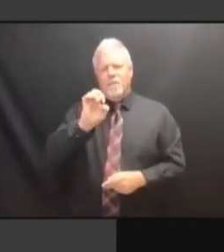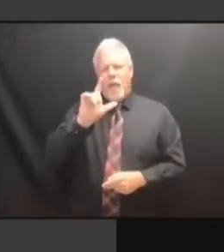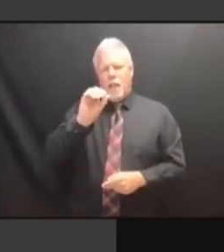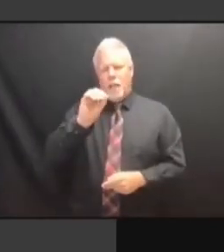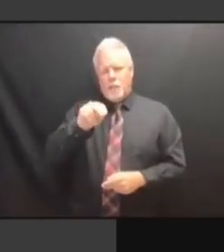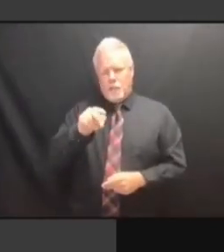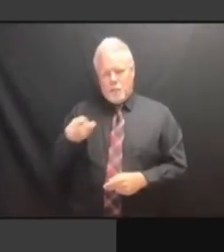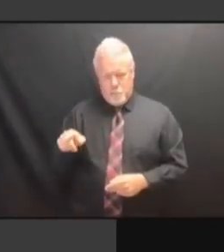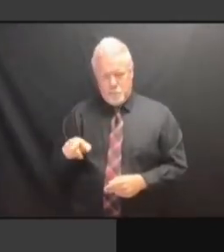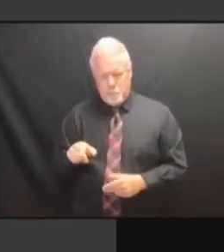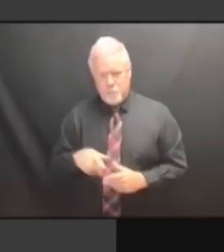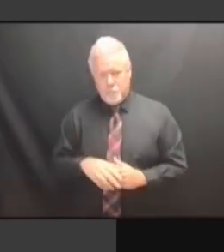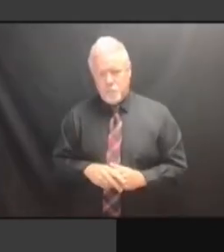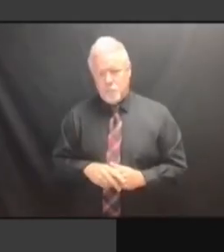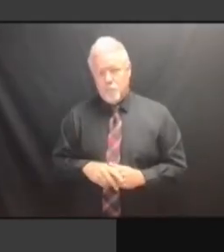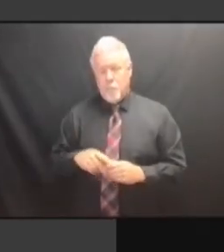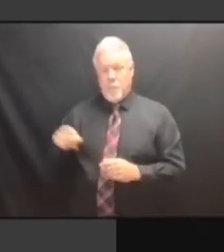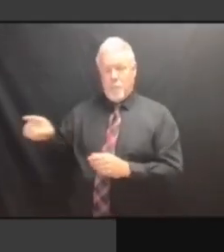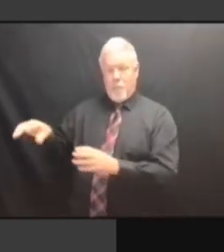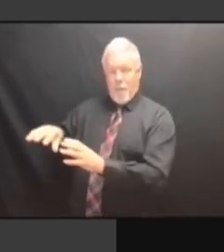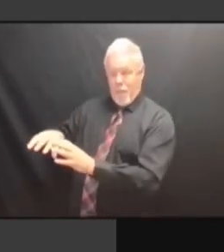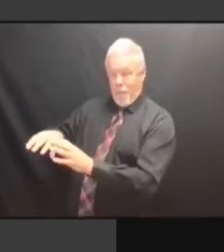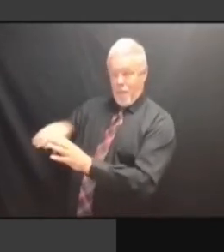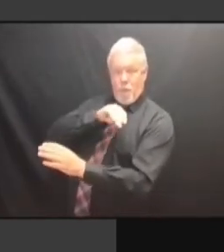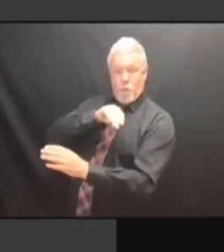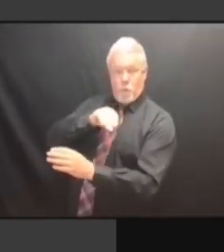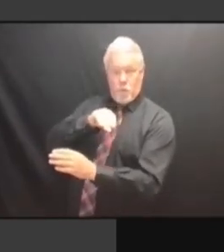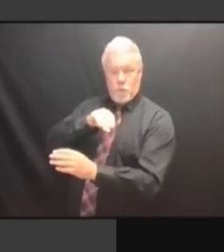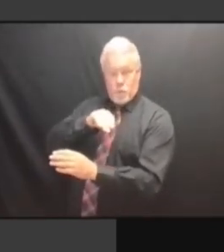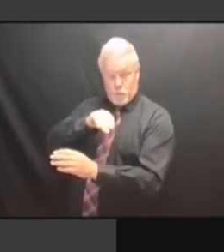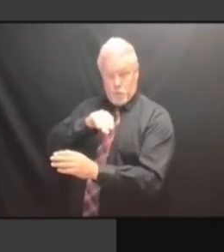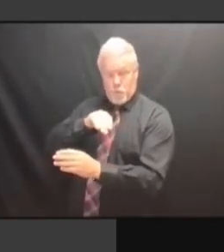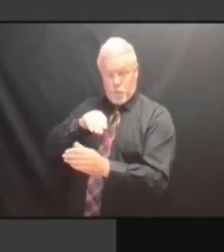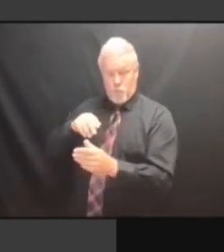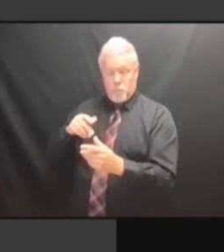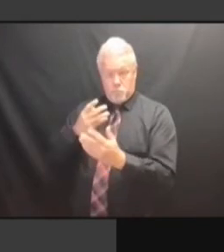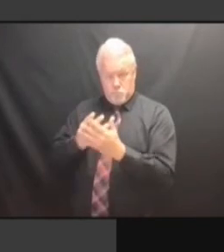REGISTER TO VOTE BUT THAT IT REGISTER TO VOTE BUT THAT IT WILL REGISTER TO VOTE BUT THAT IT WILL BE REGISTER TO VOTE BUT THAT IT WILL BE REFUNDED REGISTER TO VOTE BUT THAT IT WILL BE REFUNDED IS REGISTER TO VOTE BUT THAT IT WILL BE REFUNDED IS THE REGISTER TO VOTE BUT THAT IT WILL BE REFUNDED IS THE WRONG WILL BE REFUNDED IS THE WRONG WILL BE REFUNDED IS THE WRONG WORD, WILL BE REFUNDED IS THE WRONG WORD, BUT WILL BE REFUNDED IS THE WRONG WORD, BUT REESTABLISHED WILL BE REFUNDED IS THE WRONG WORD, BUT REESTABLISHED UPON WORD, BUT REESTABLISHED UPON WORD, BUT REESTABLISHED UPON THEIR WORD, BUT REESTABLISHED UPON THEIR RELEASE WORD, BUT REESTABLISHED UPON THEIR RELEASE FROM